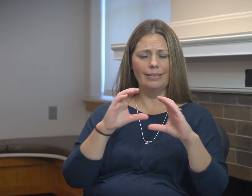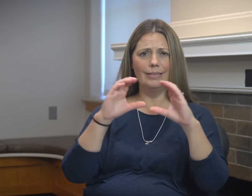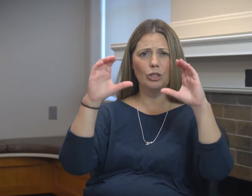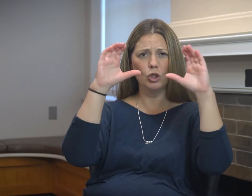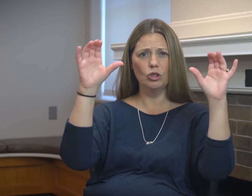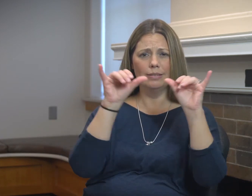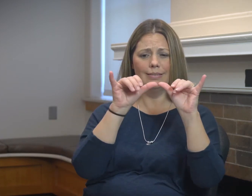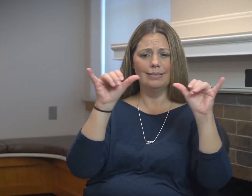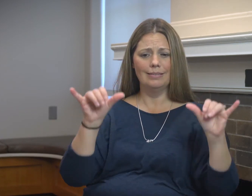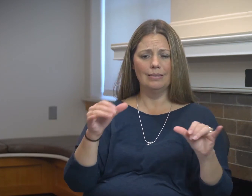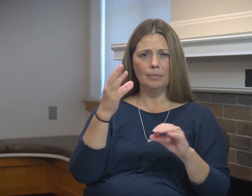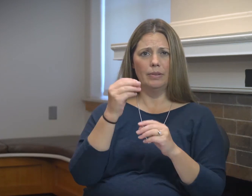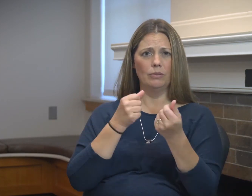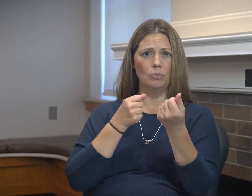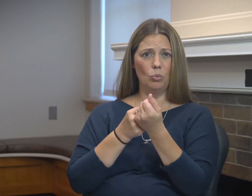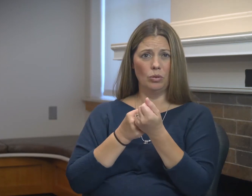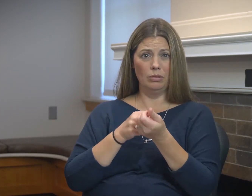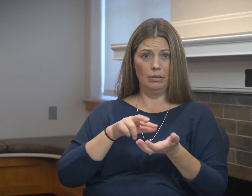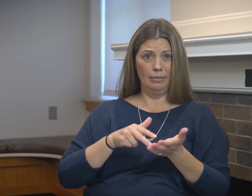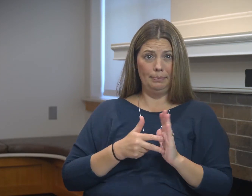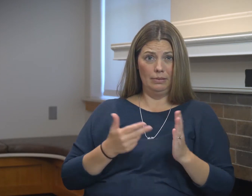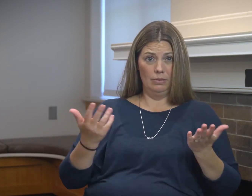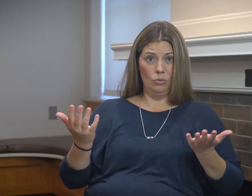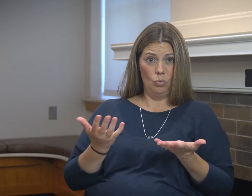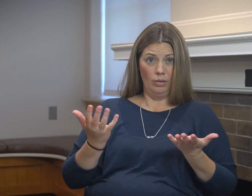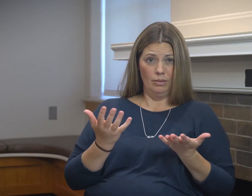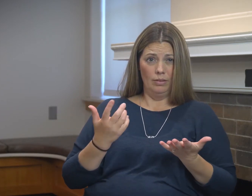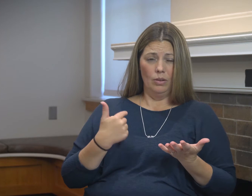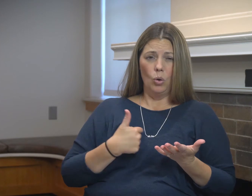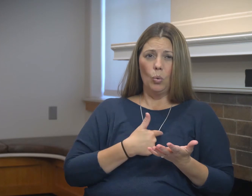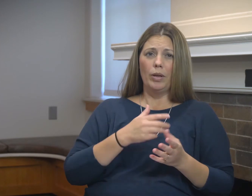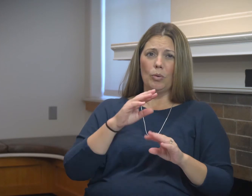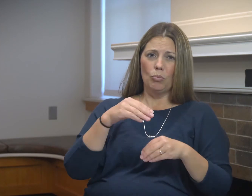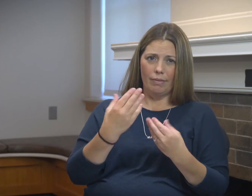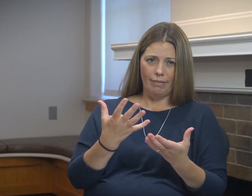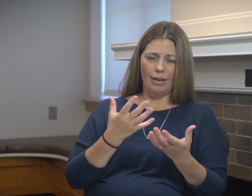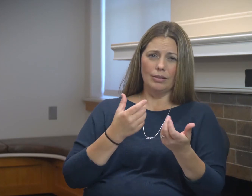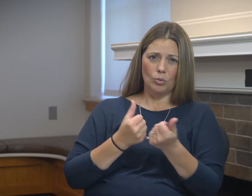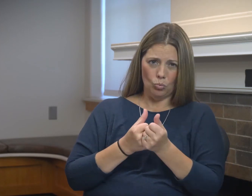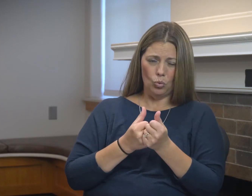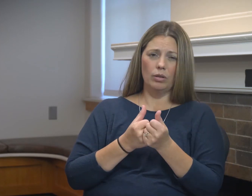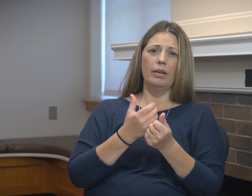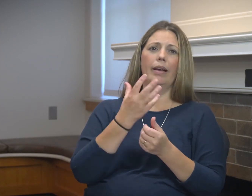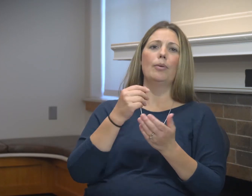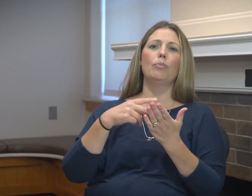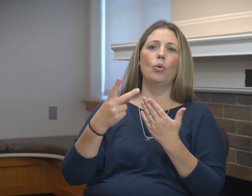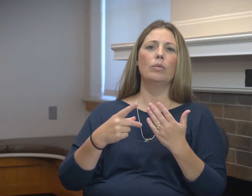Lastly MTSS, multi-tiers systems of support. What does that mean?